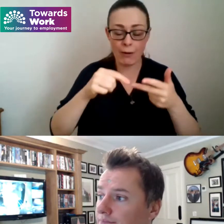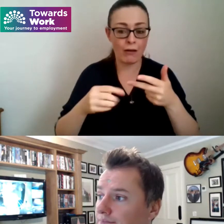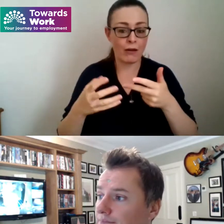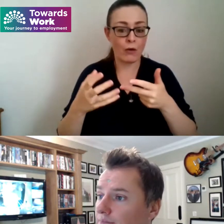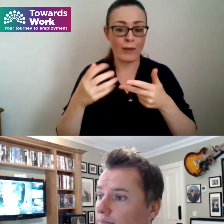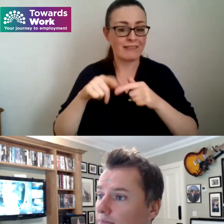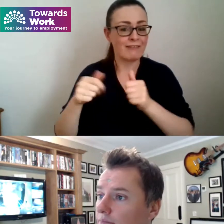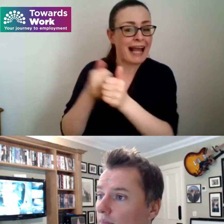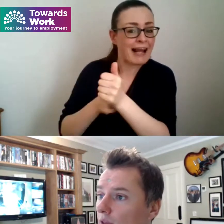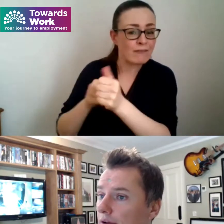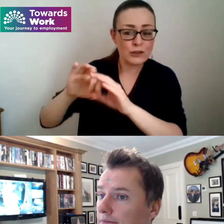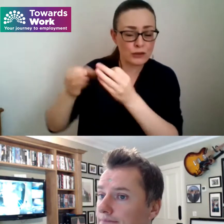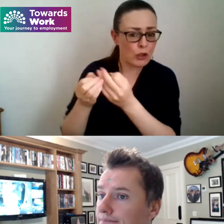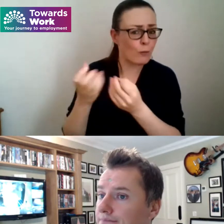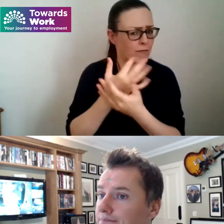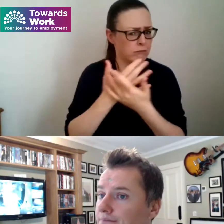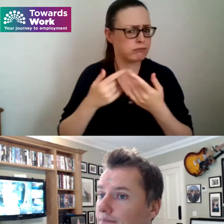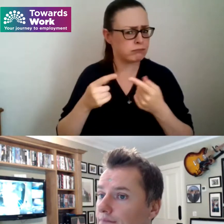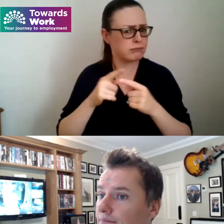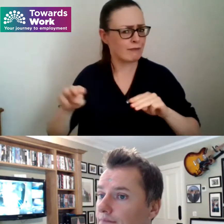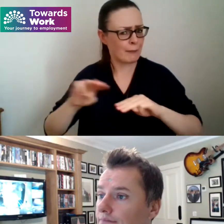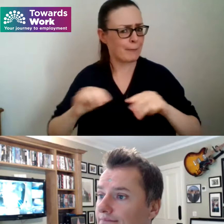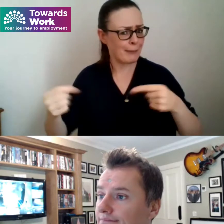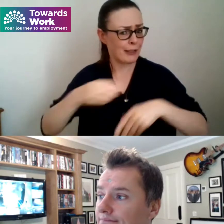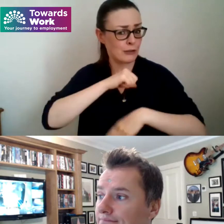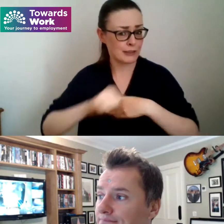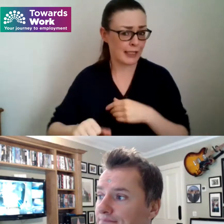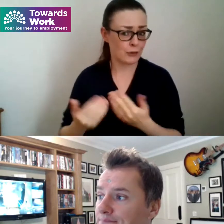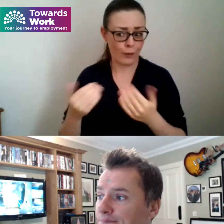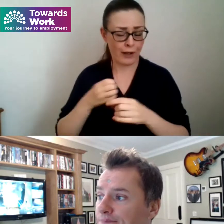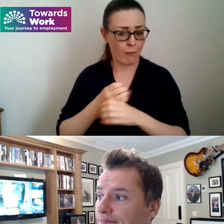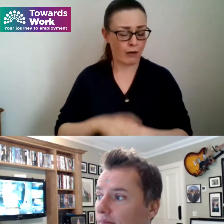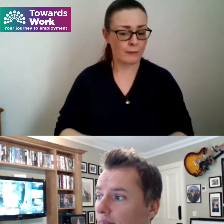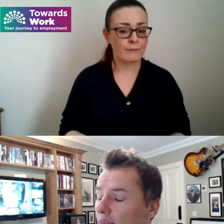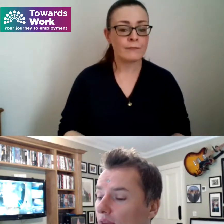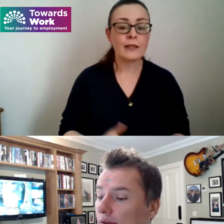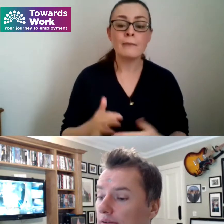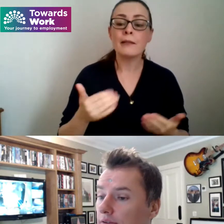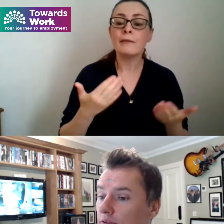groups and that kind of thing so you're very welcome so I might just start off I'm just going